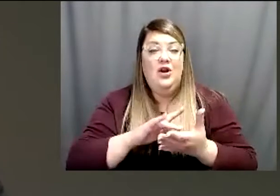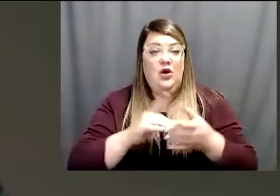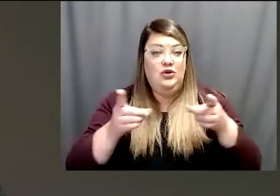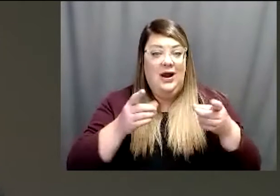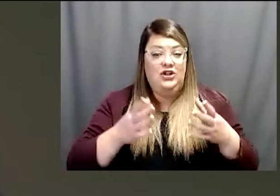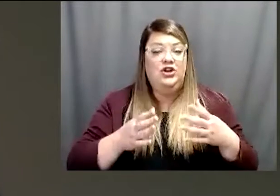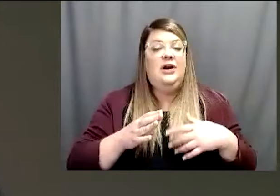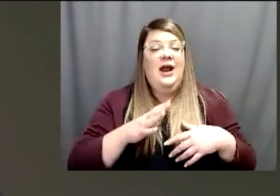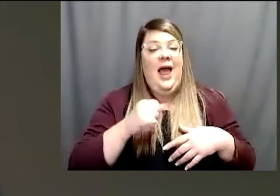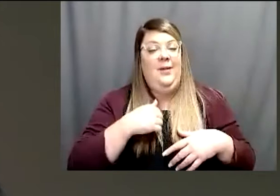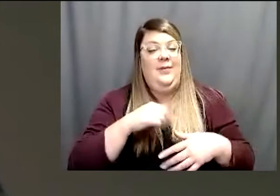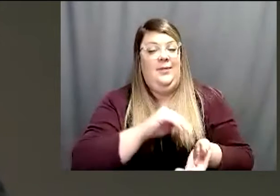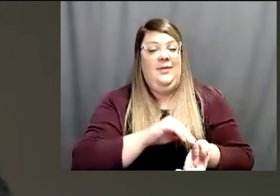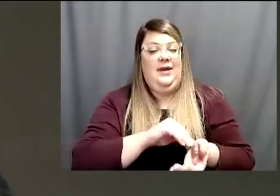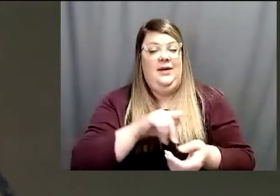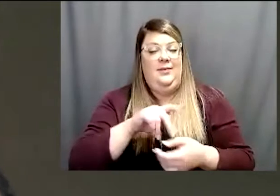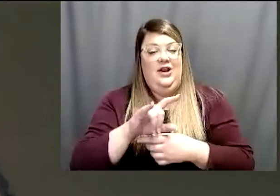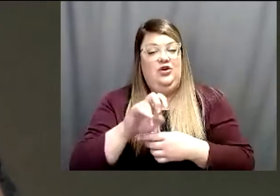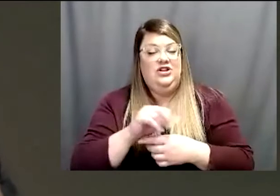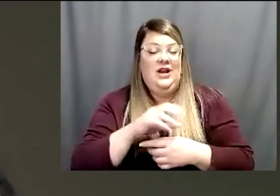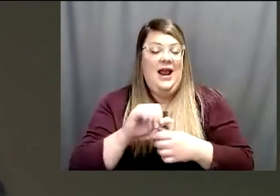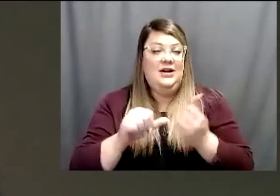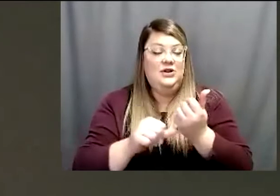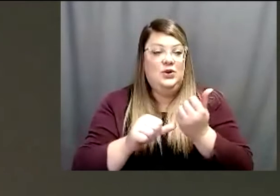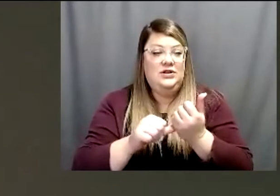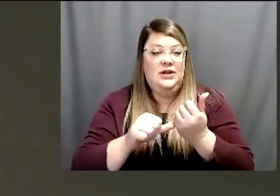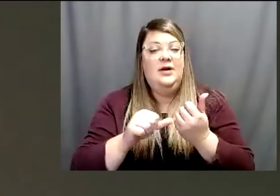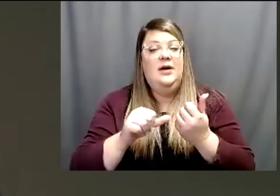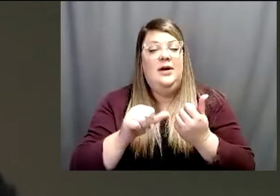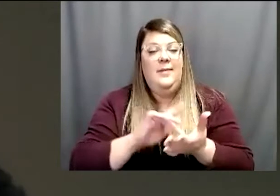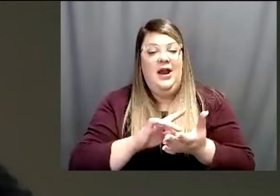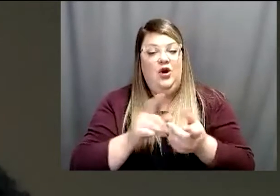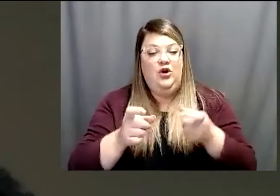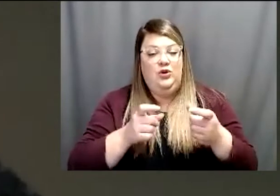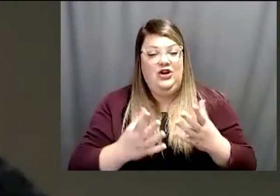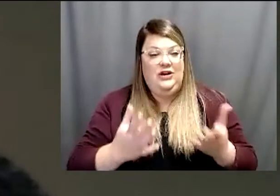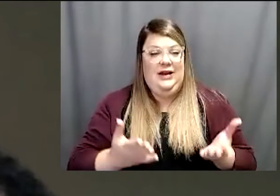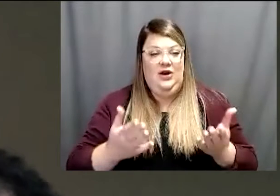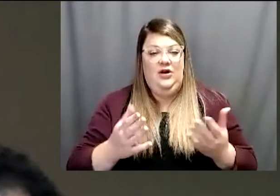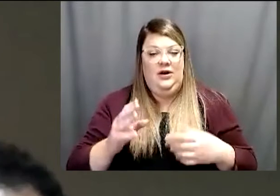the Associate Medical Director here at Mariposa. So you know, for the next you know 20-30 minutes